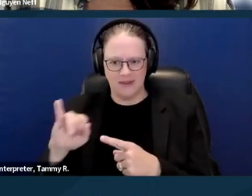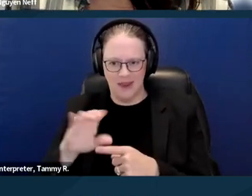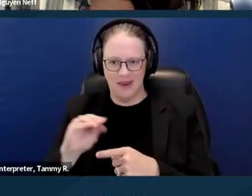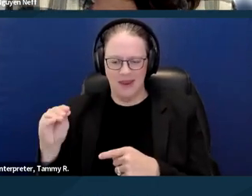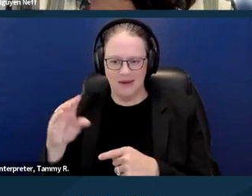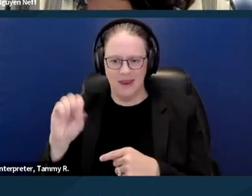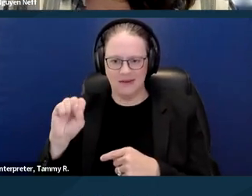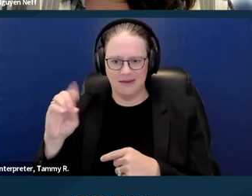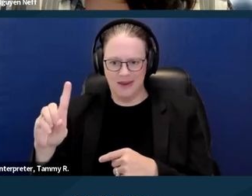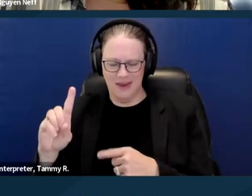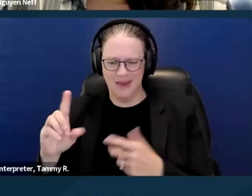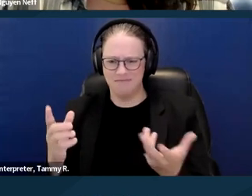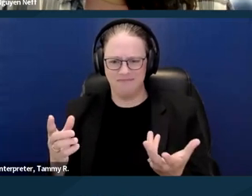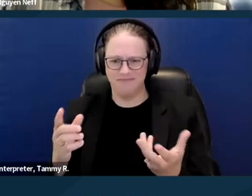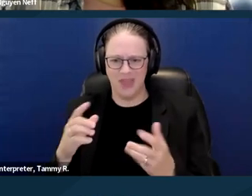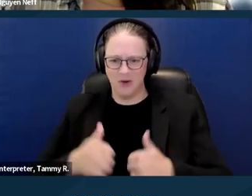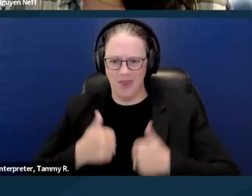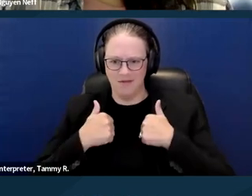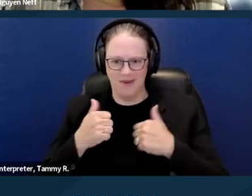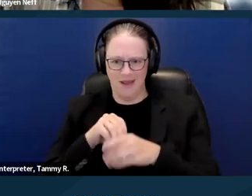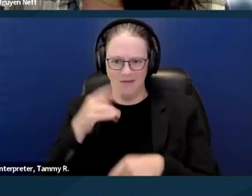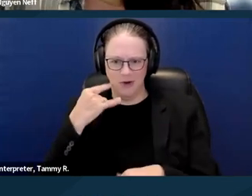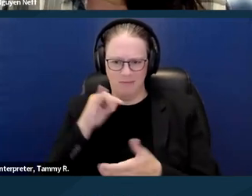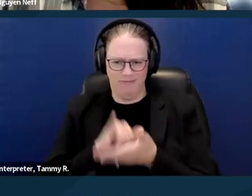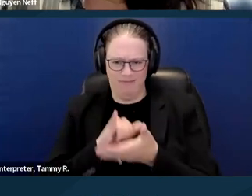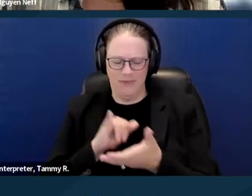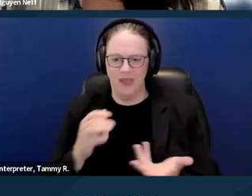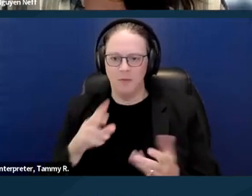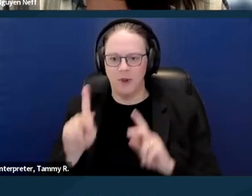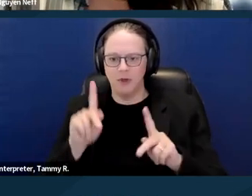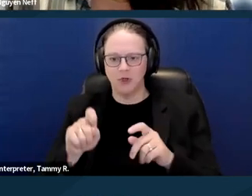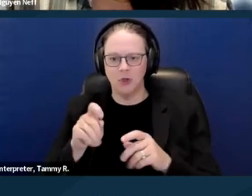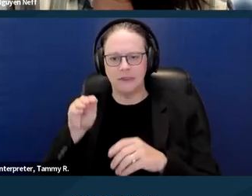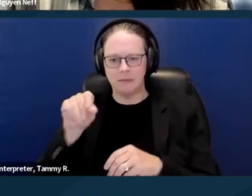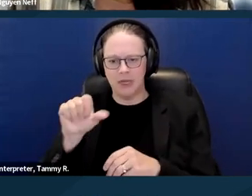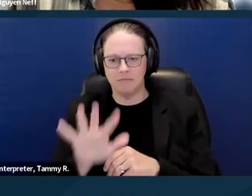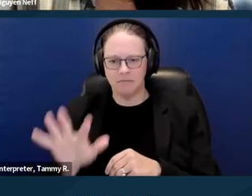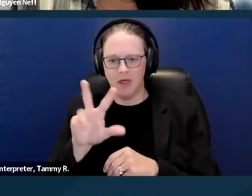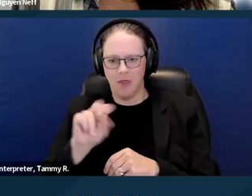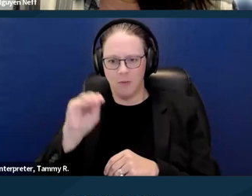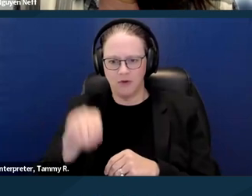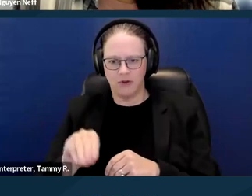People should be spending 30% of their rent, 30% of their income on rent. But oftentimes with SSI and SSD,